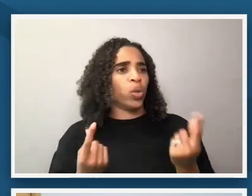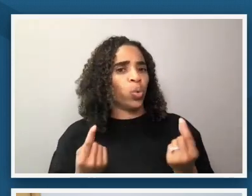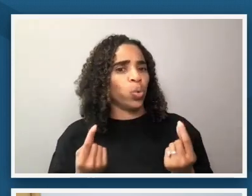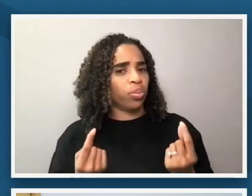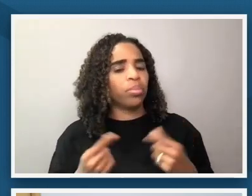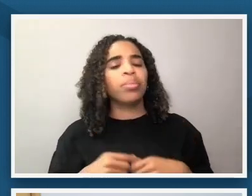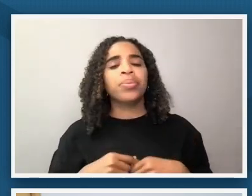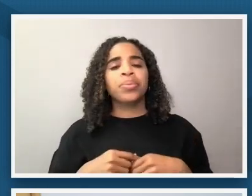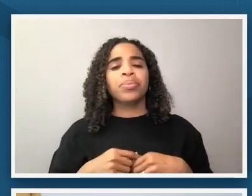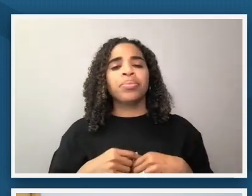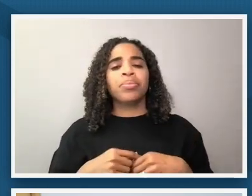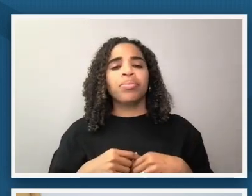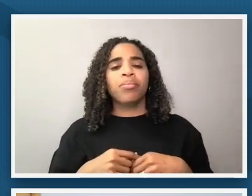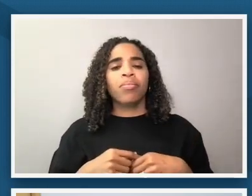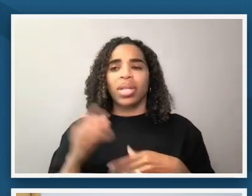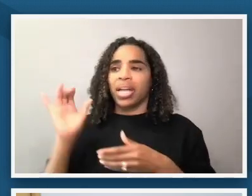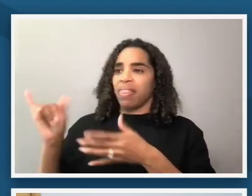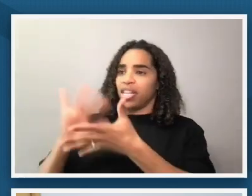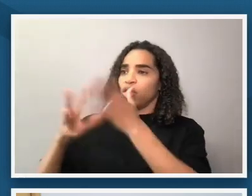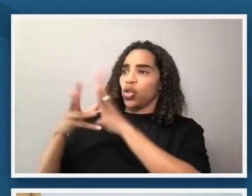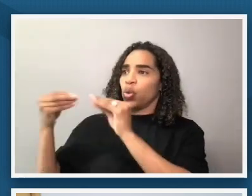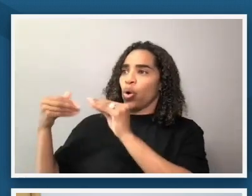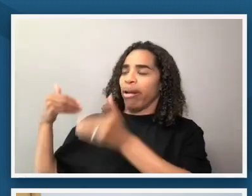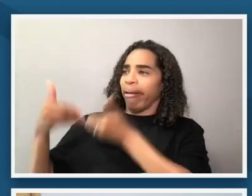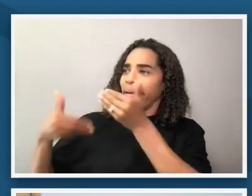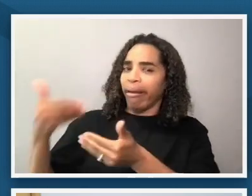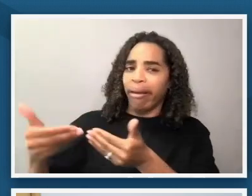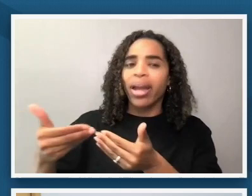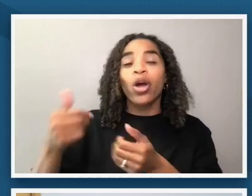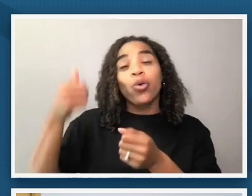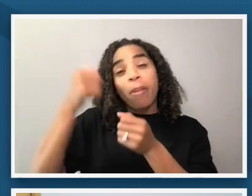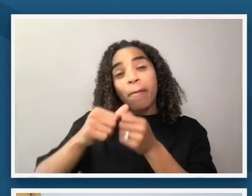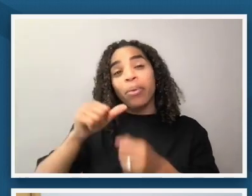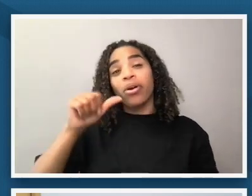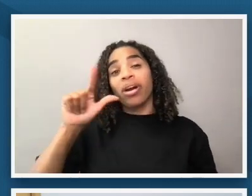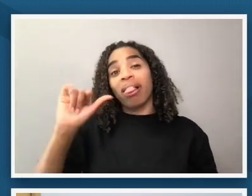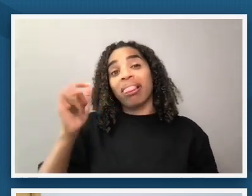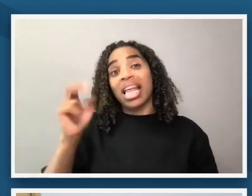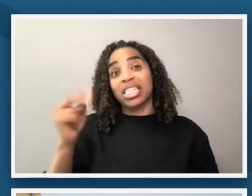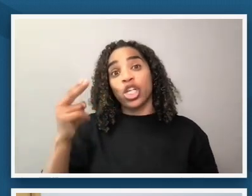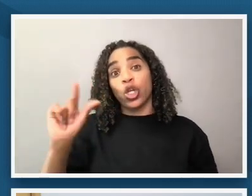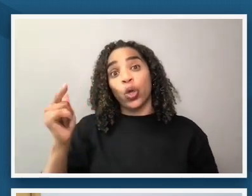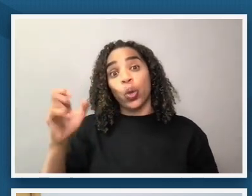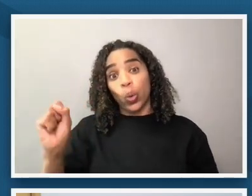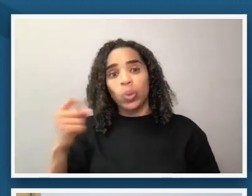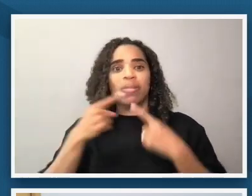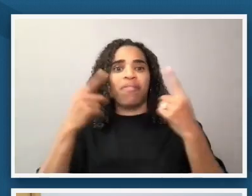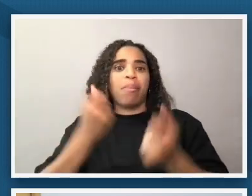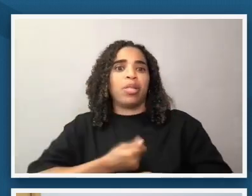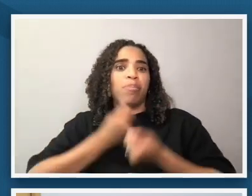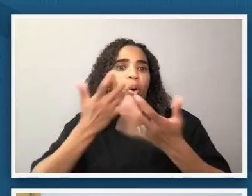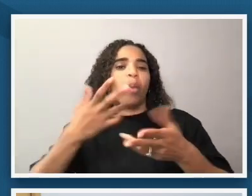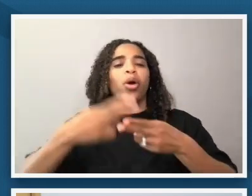excerpt from langston hughes's poem i dream of world and just want to thank you for your